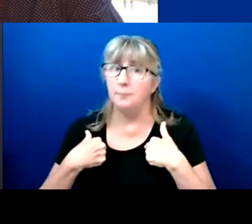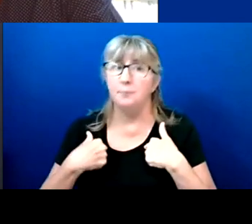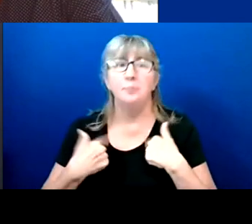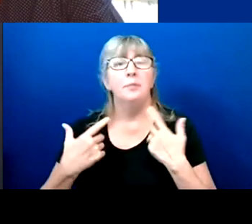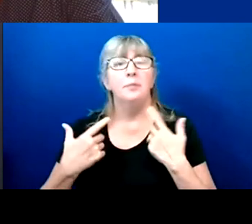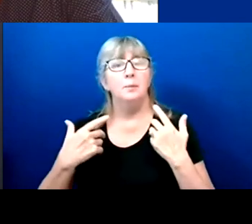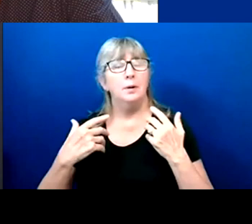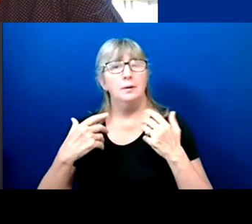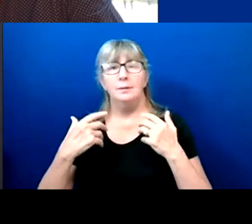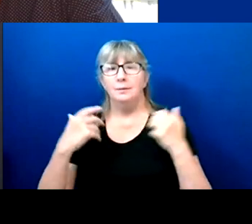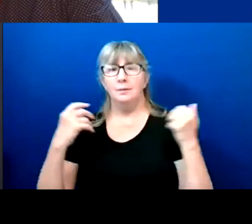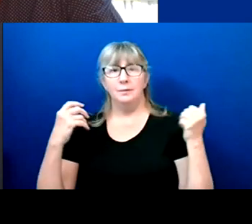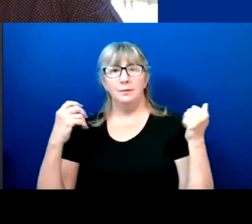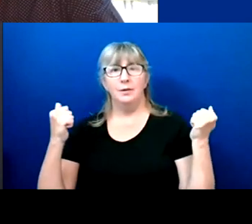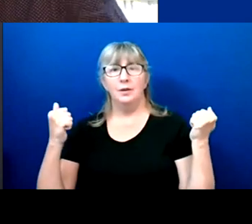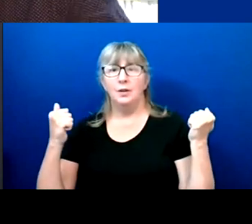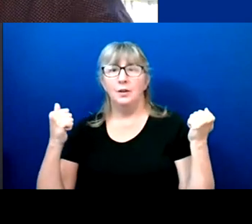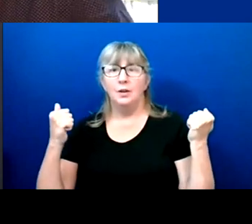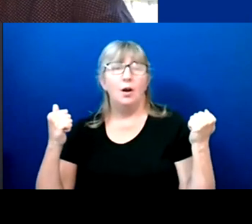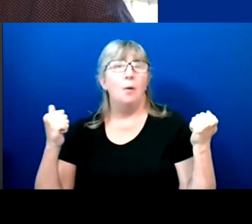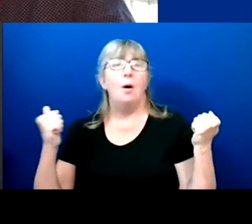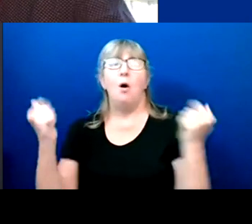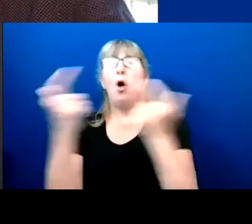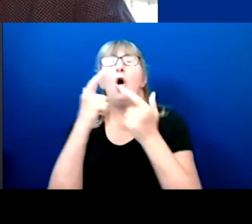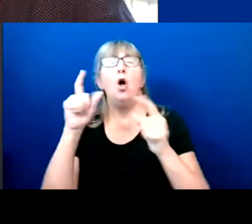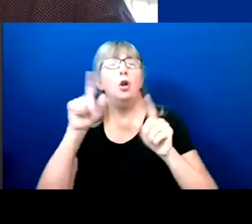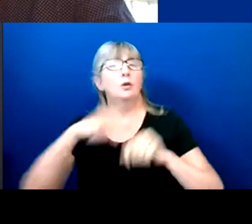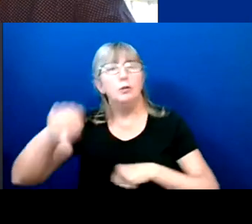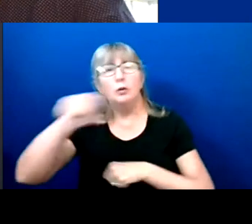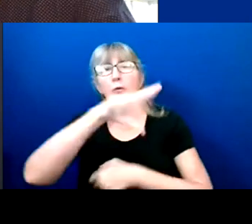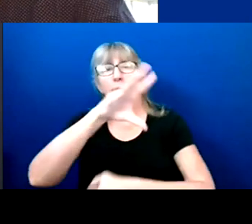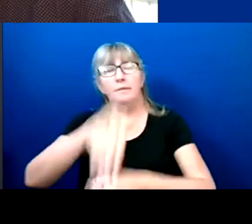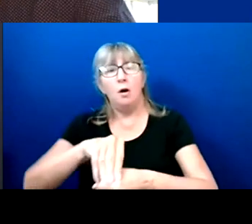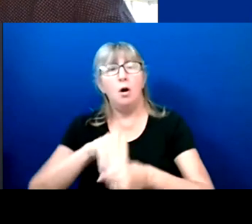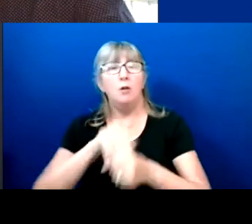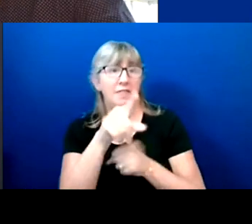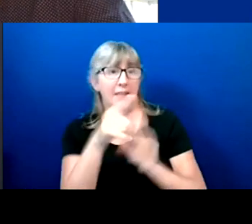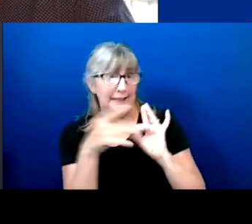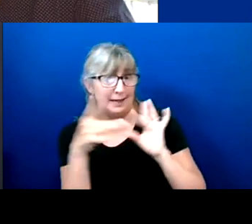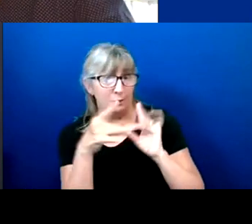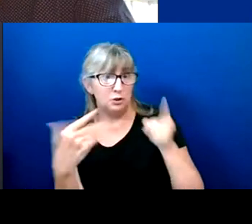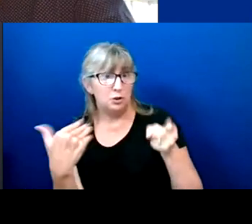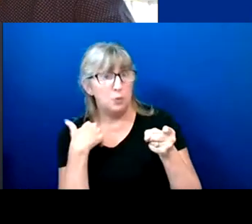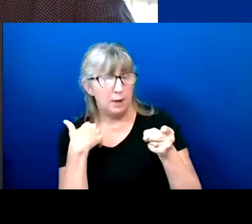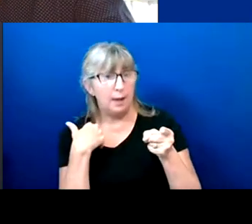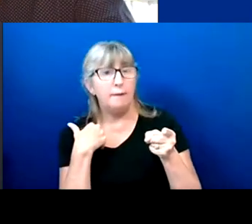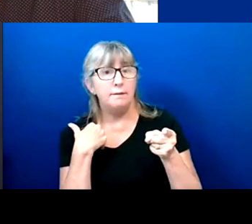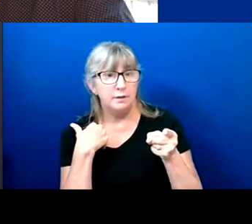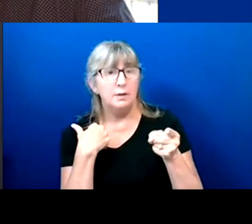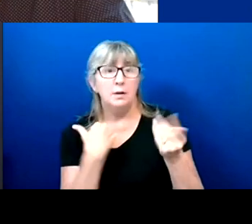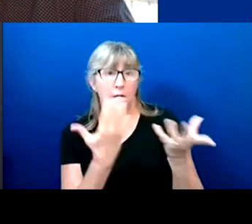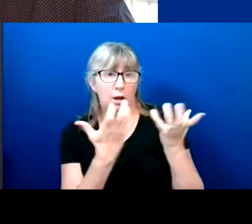And I would love to get some of the language you have and the verbiage so we can incorporate